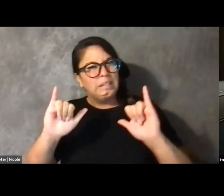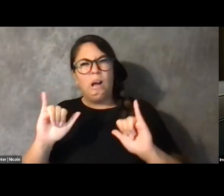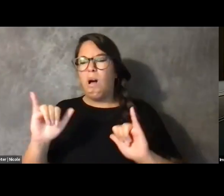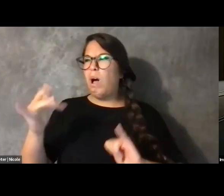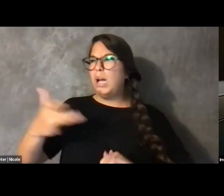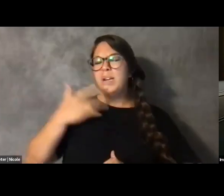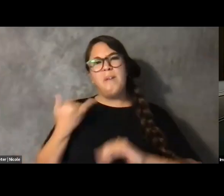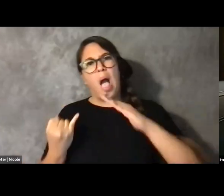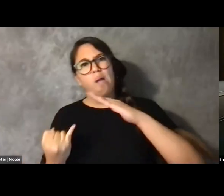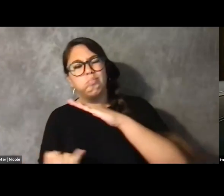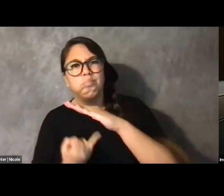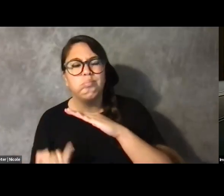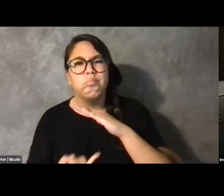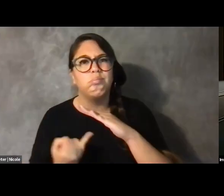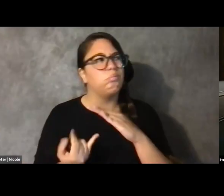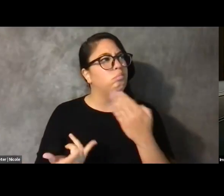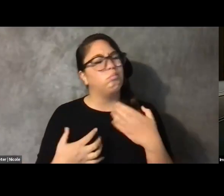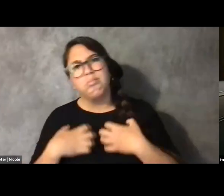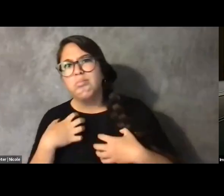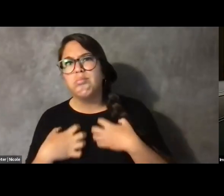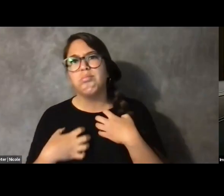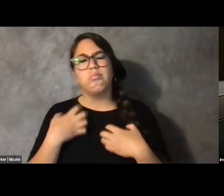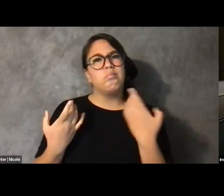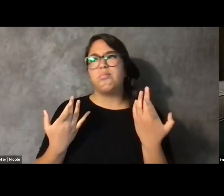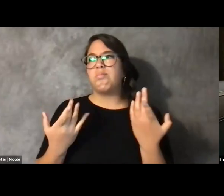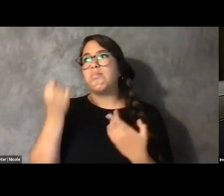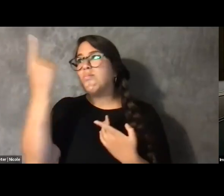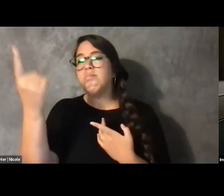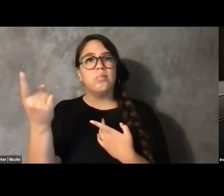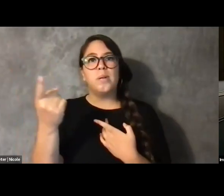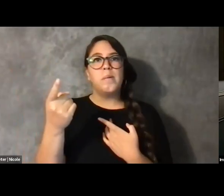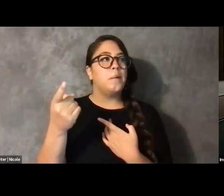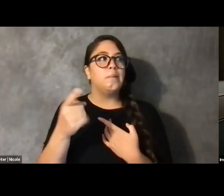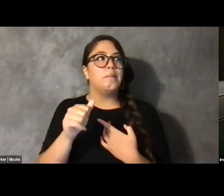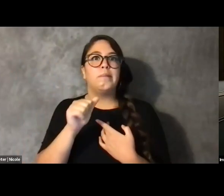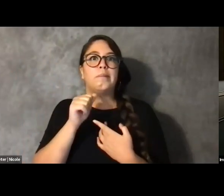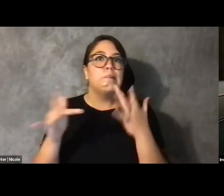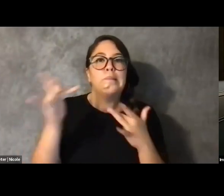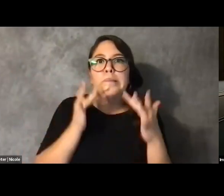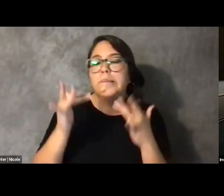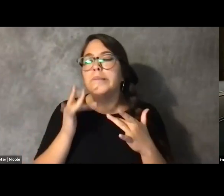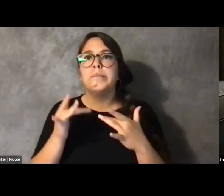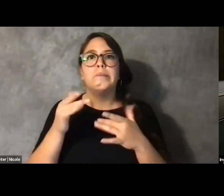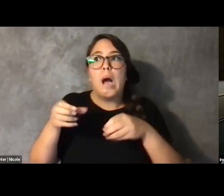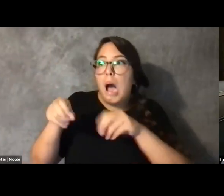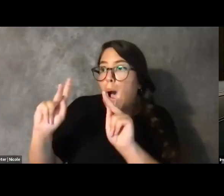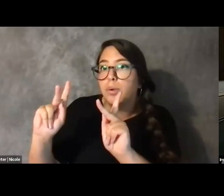of presenting me with some of the best opportunities to succeed as a black woman.